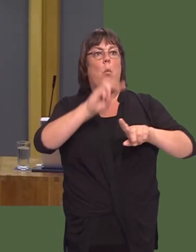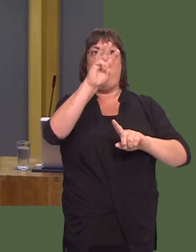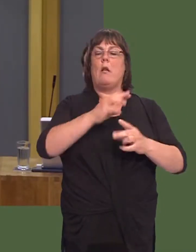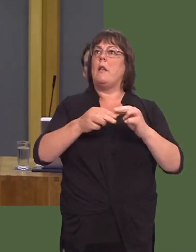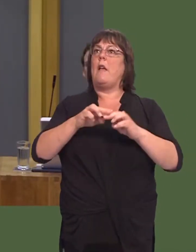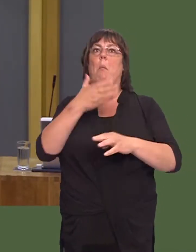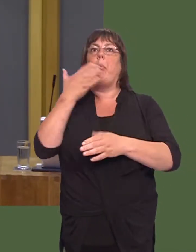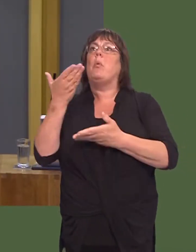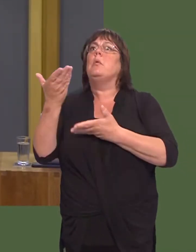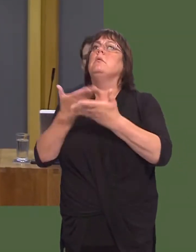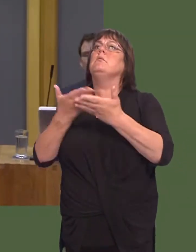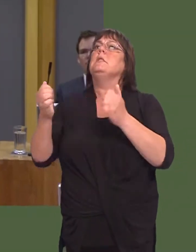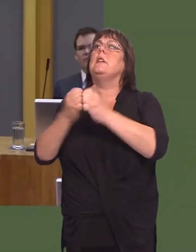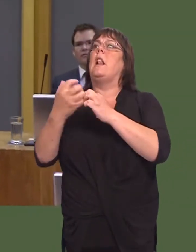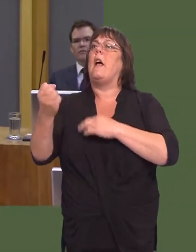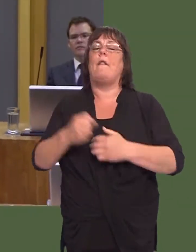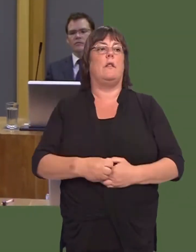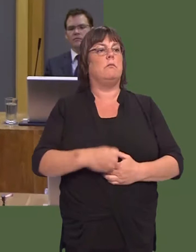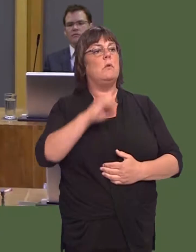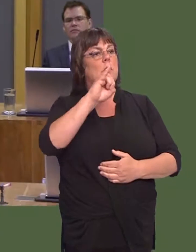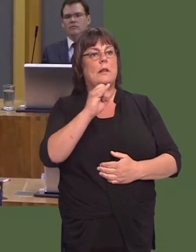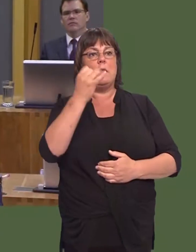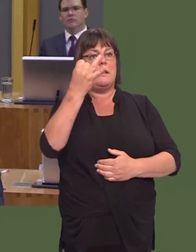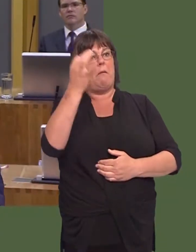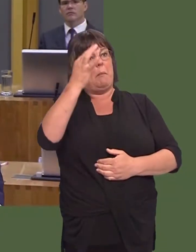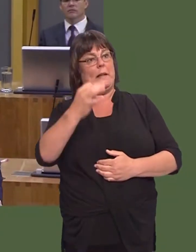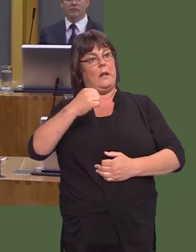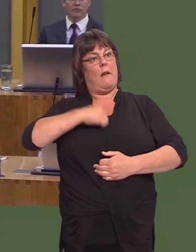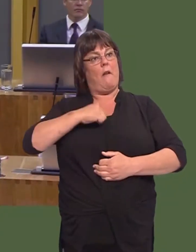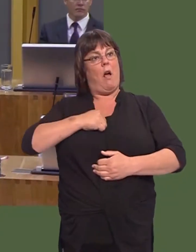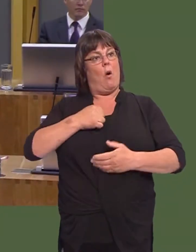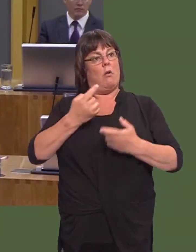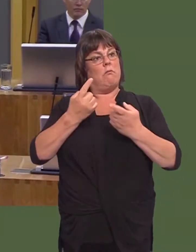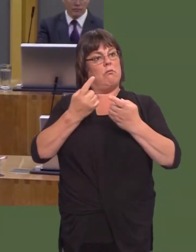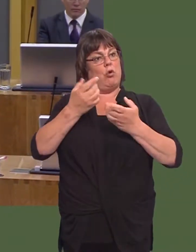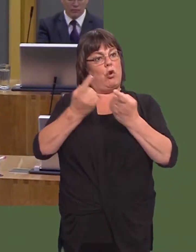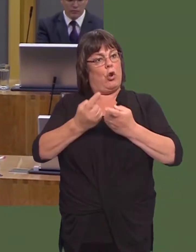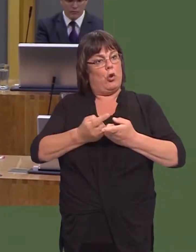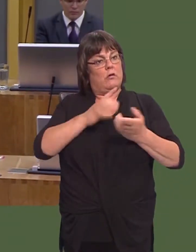Carwyn Jones: Well, 67 per cent of our exports go to the European market.